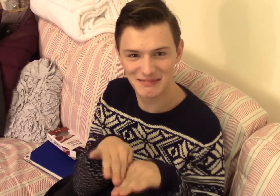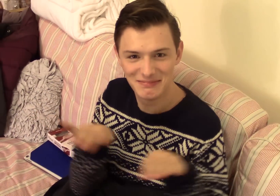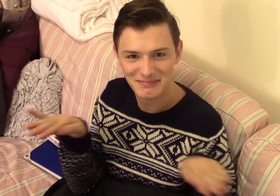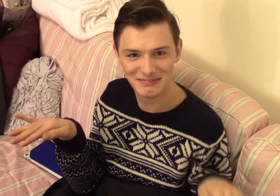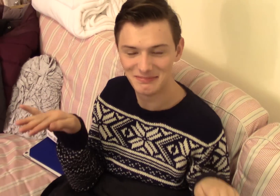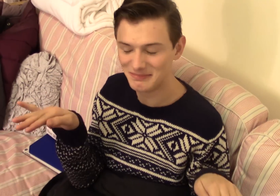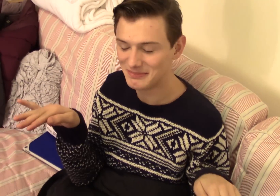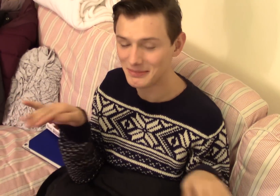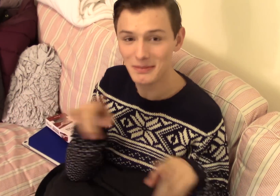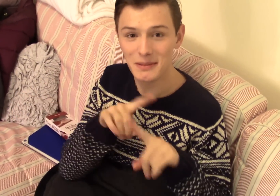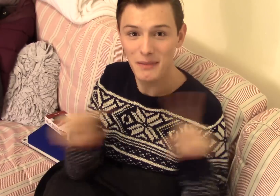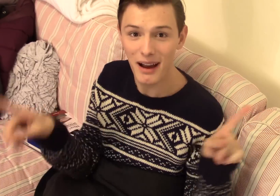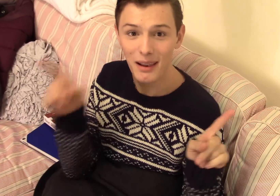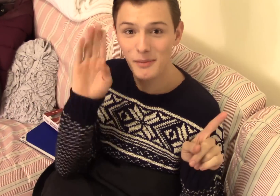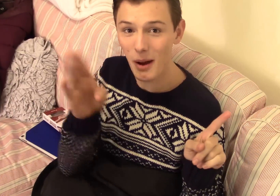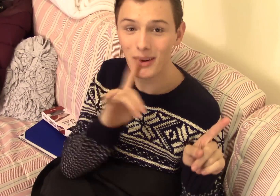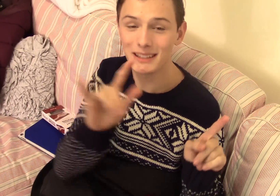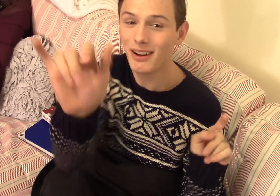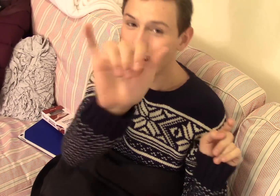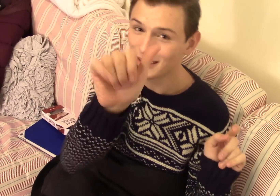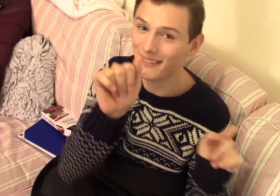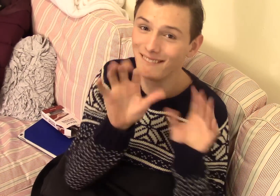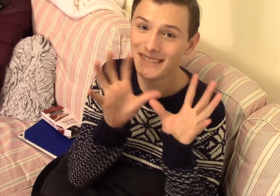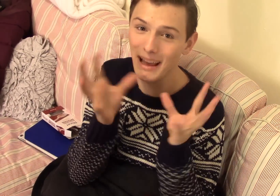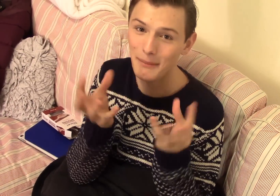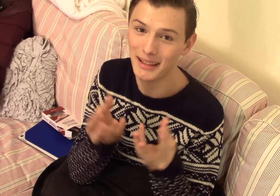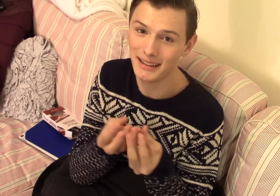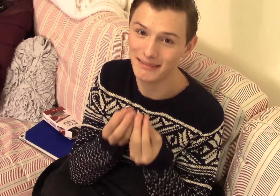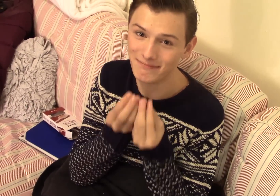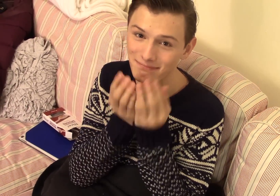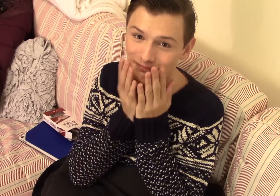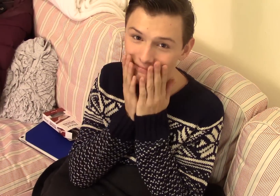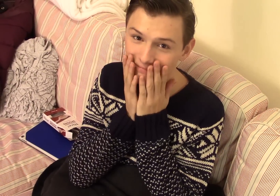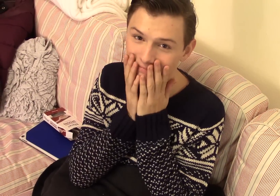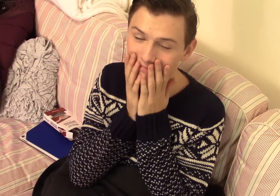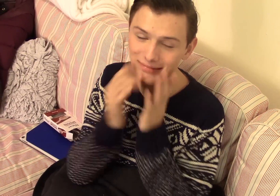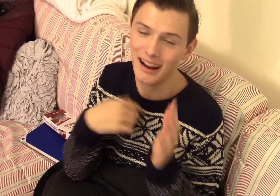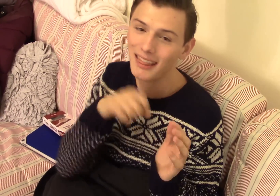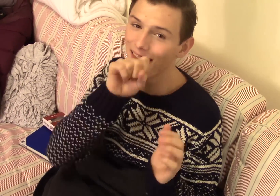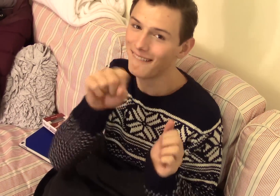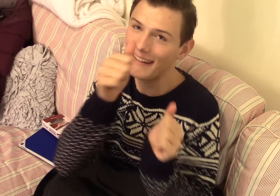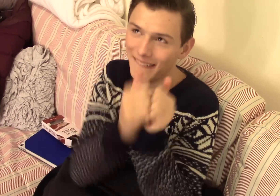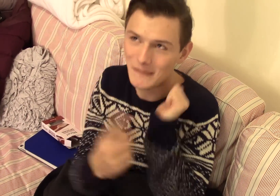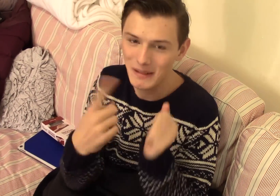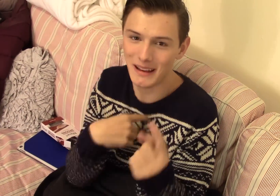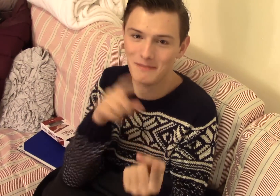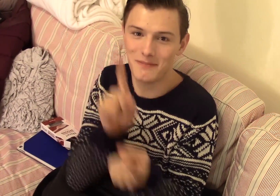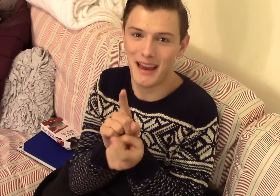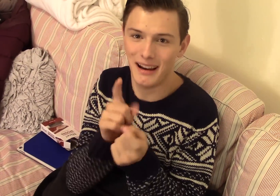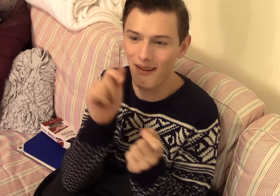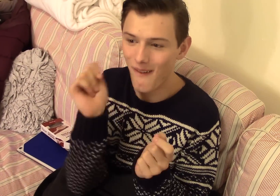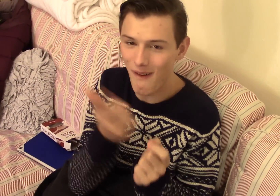I didn't expect this but Broadway is also family. And I love everyone I've met.